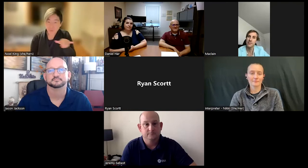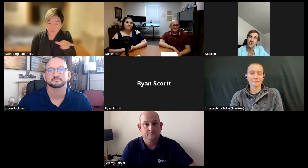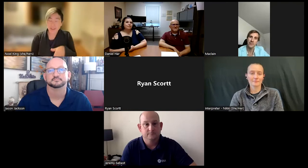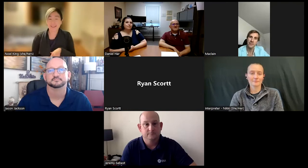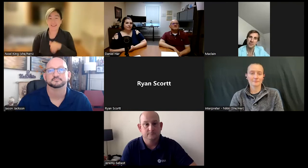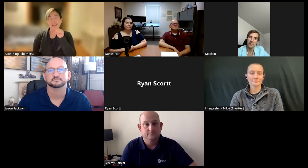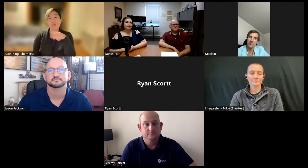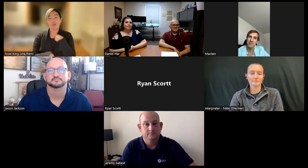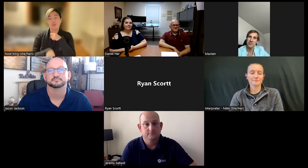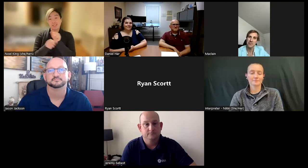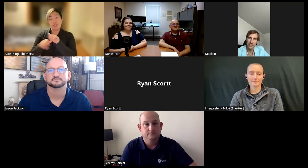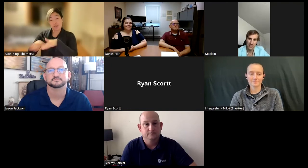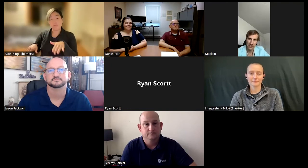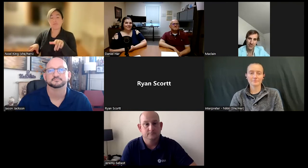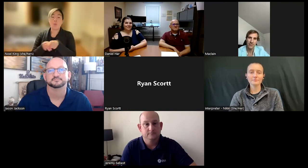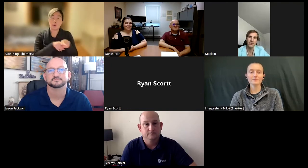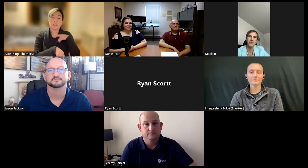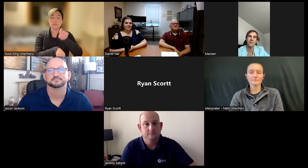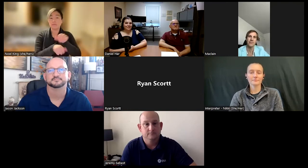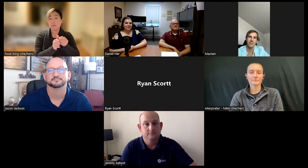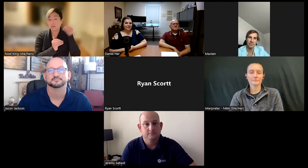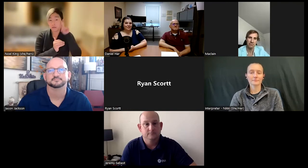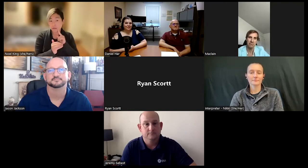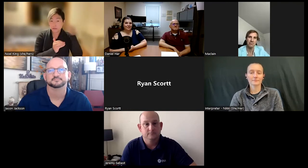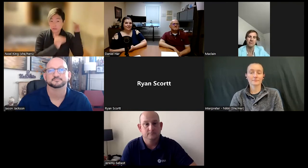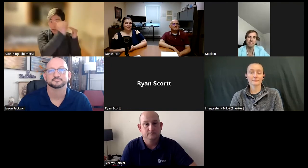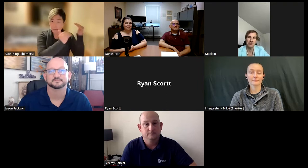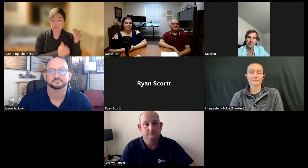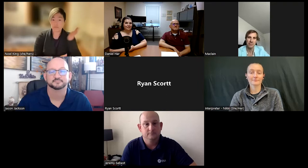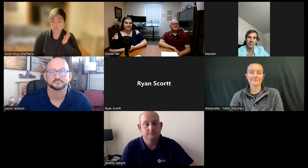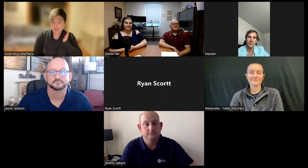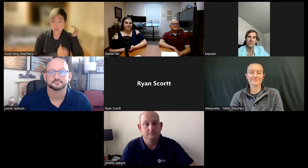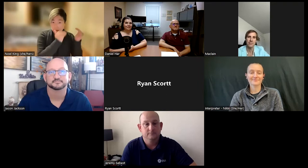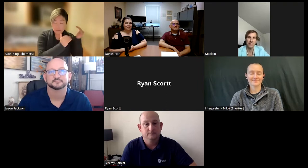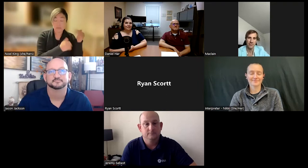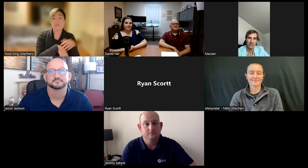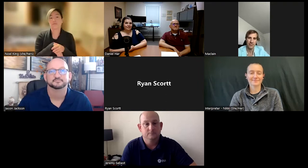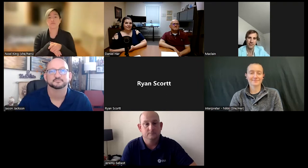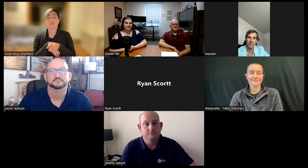much as I teach them. I've always learned from them. I work with deaf adults in the